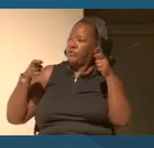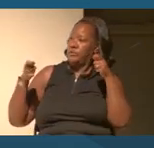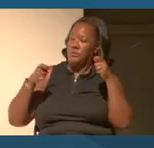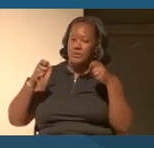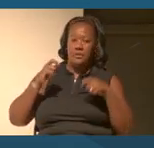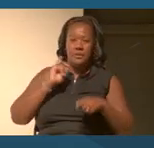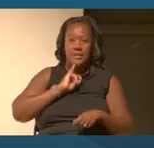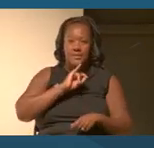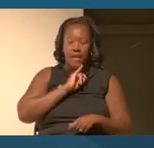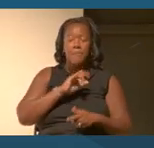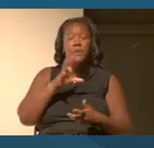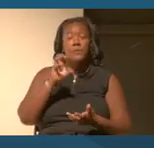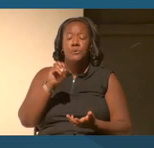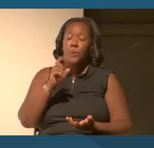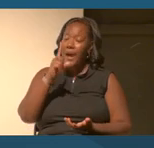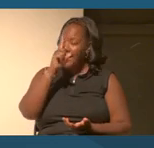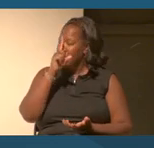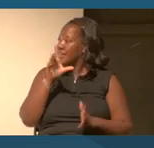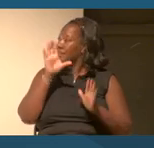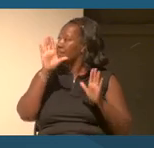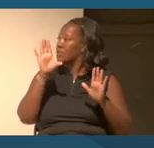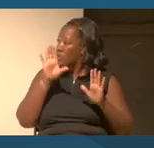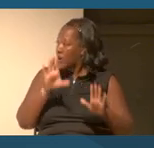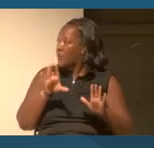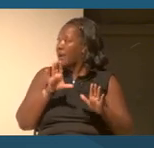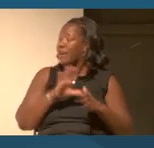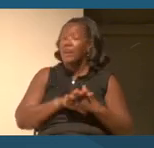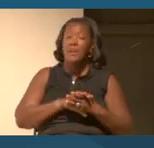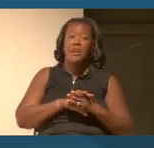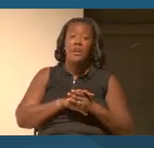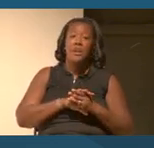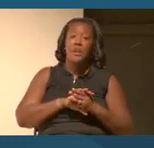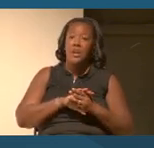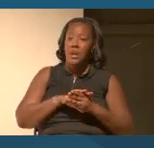So I do think it's a great way in for this was exactly what you wanted it to be dead,